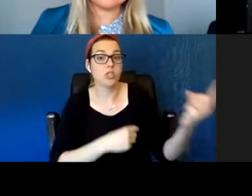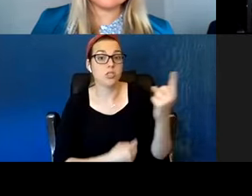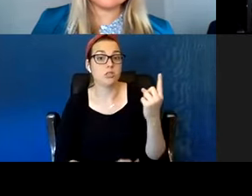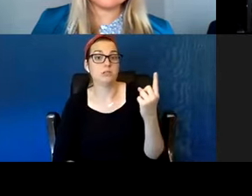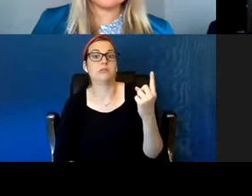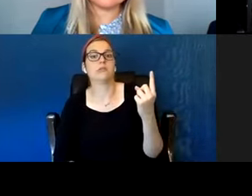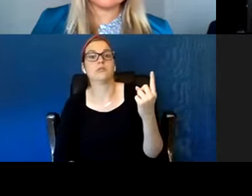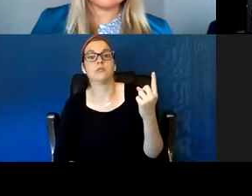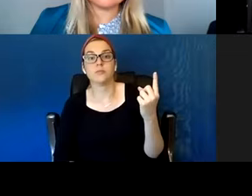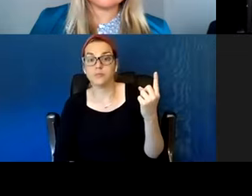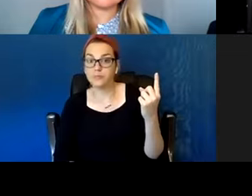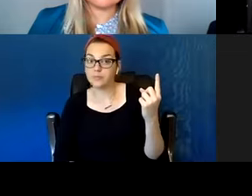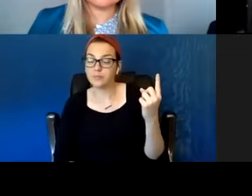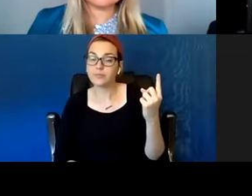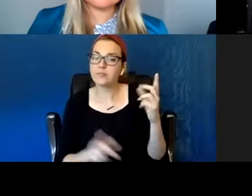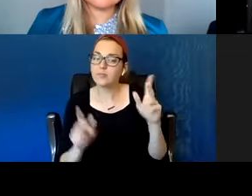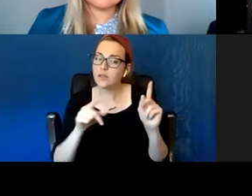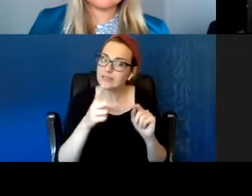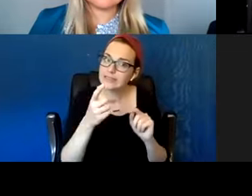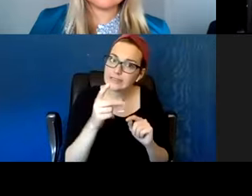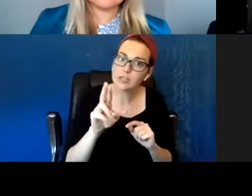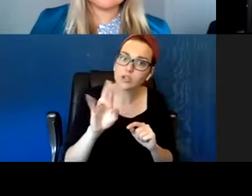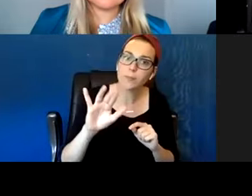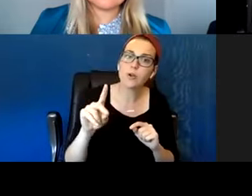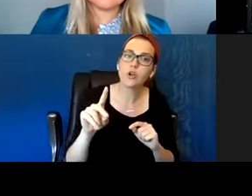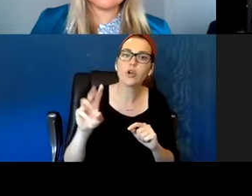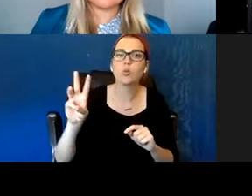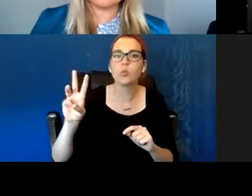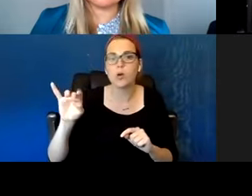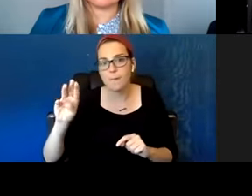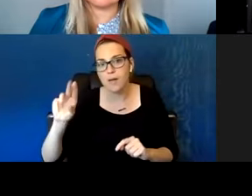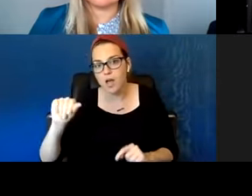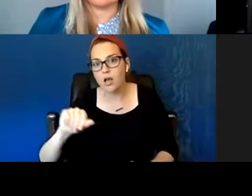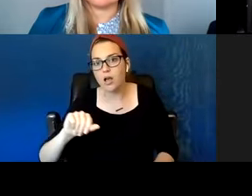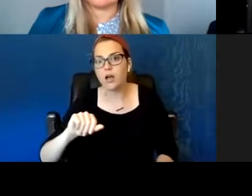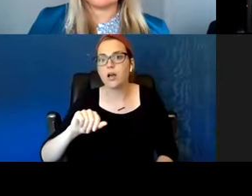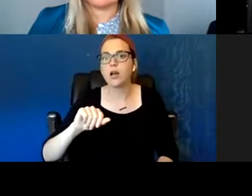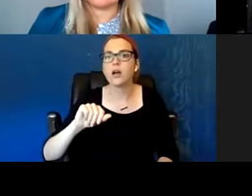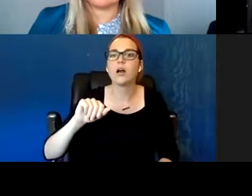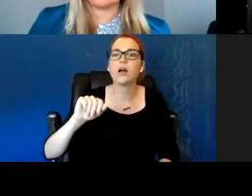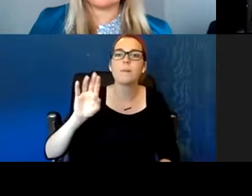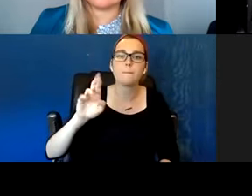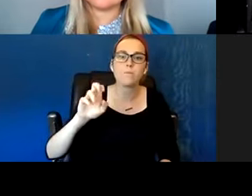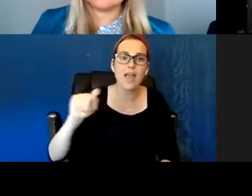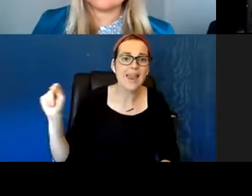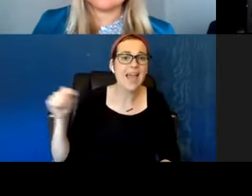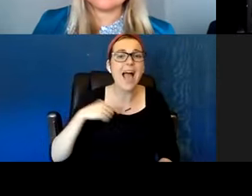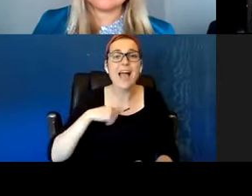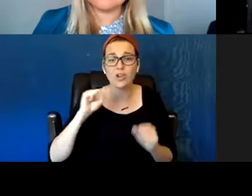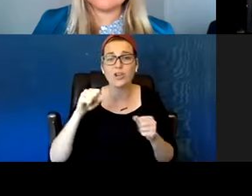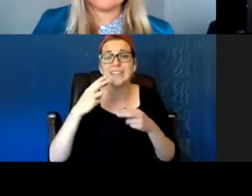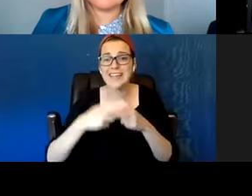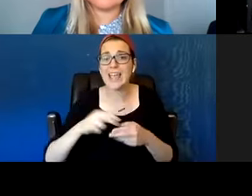like Dr. Bird and Wilma and Andrea and Dr. J, I mean I could name 10 people who came out